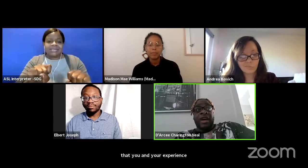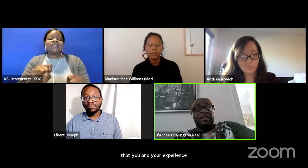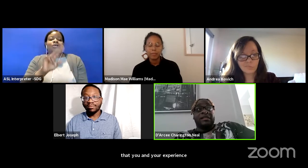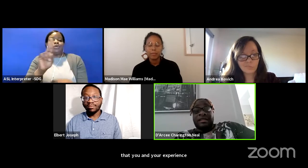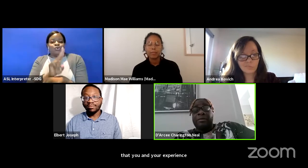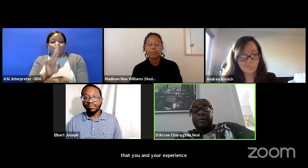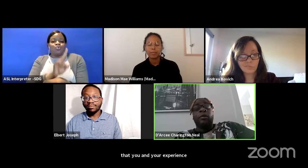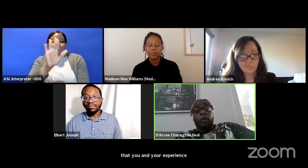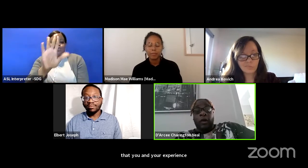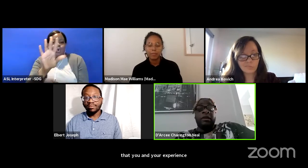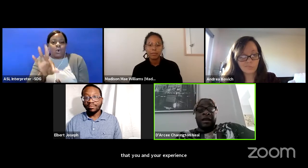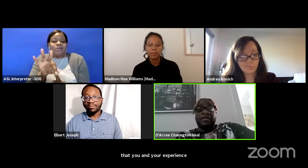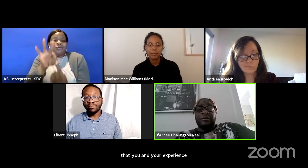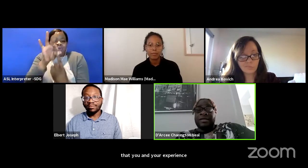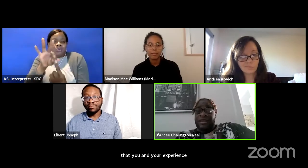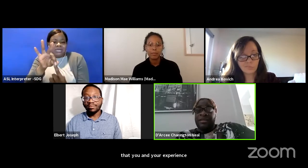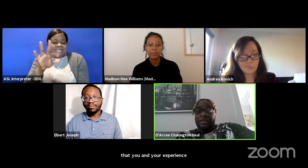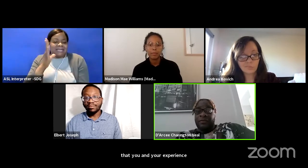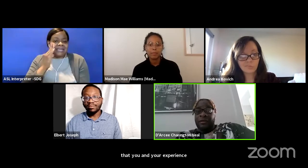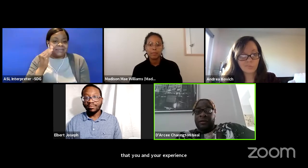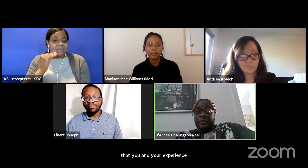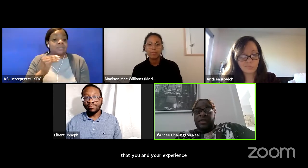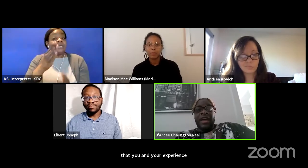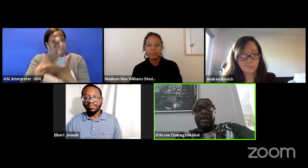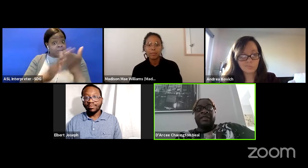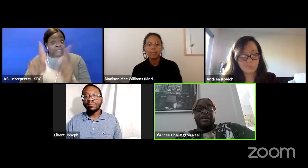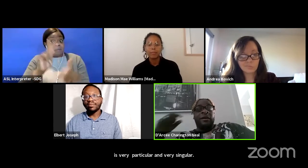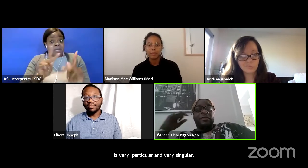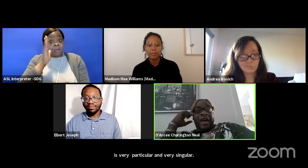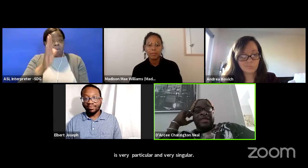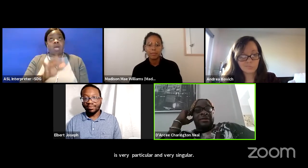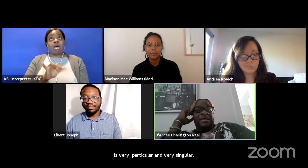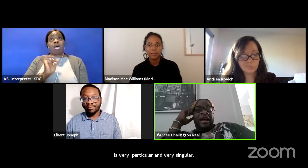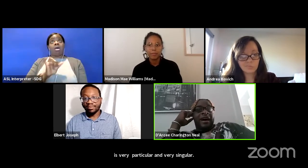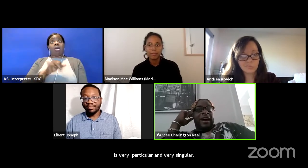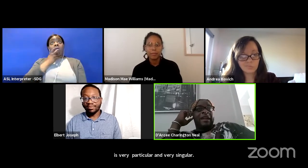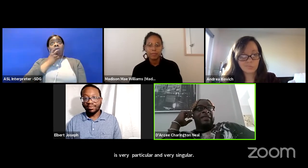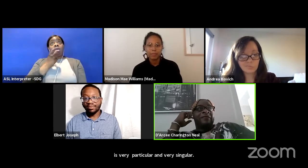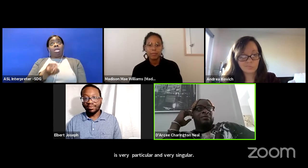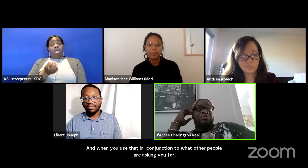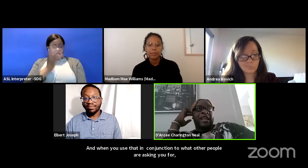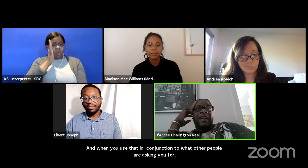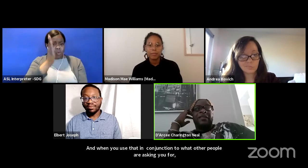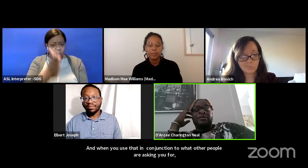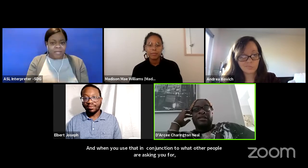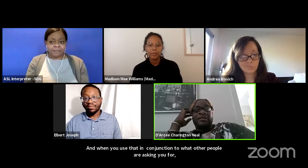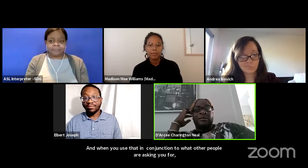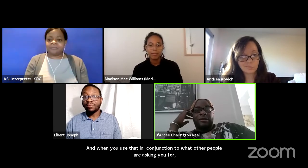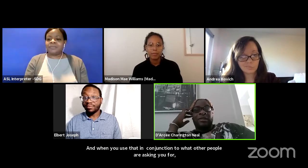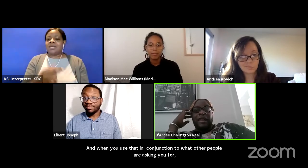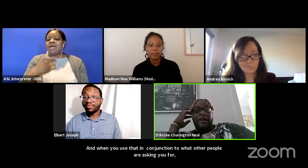that some people will be ready to receive. And you know, that's the reason I mean I love playing Audrey too.